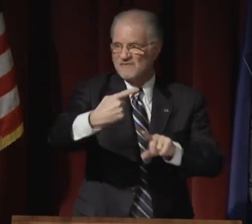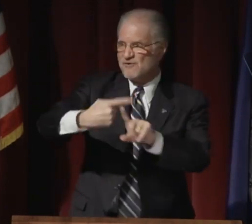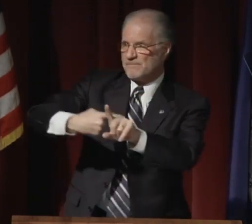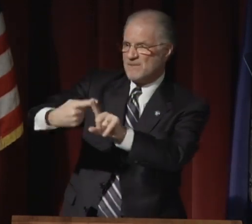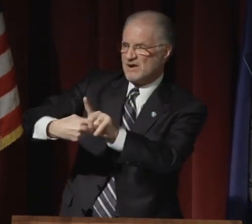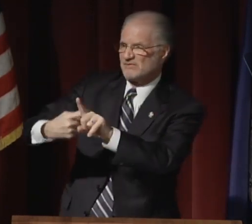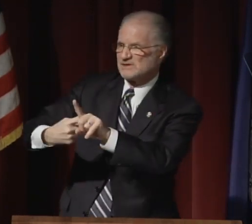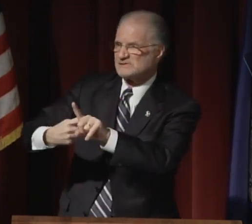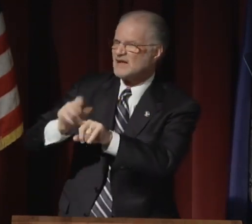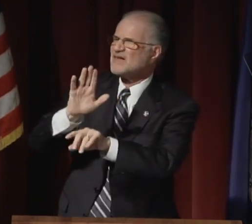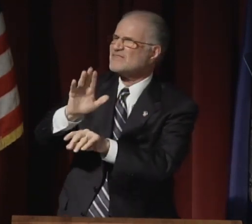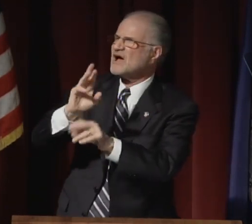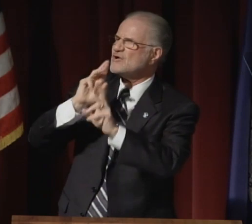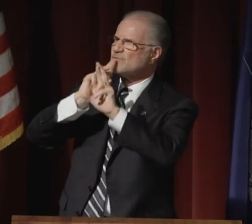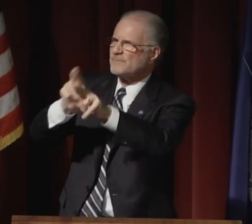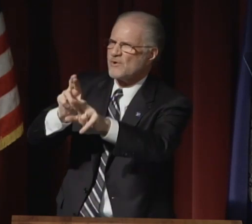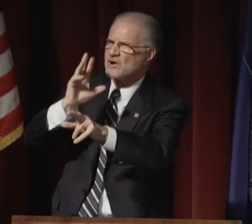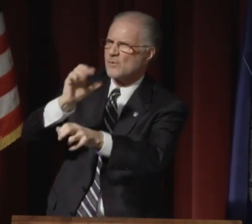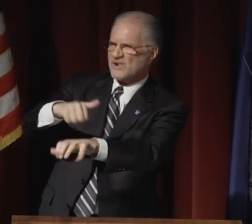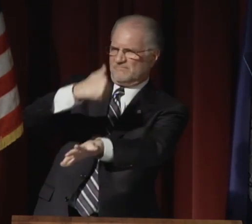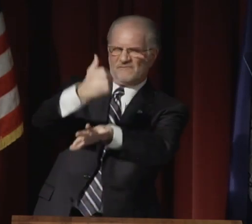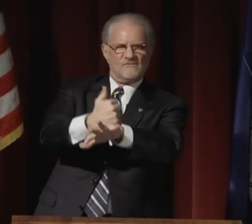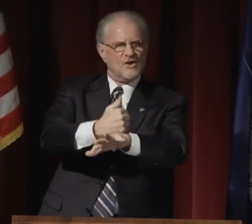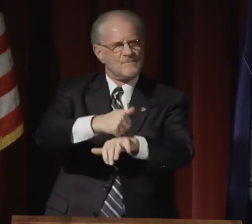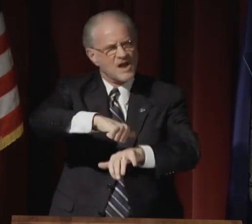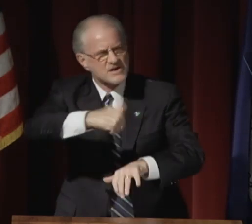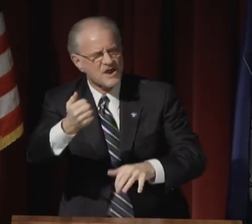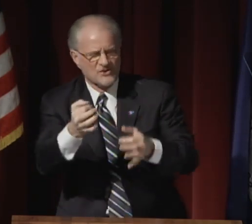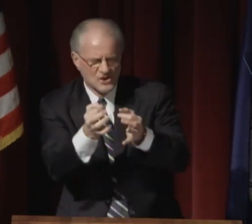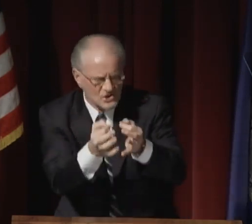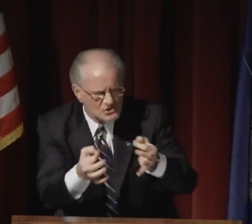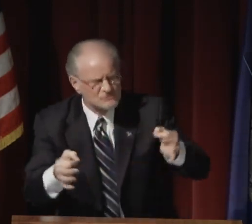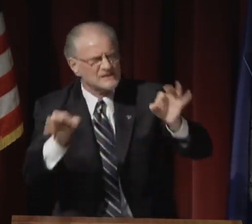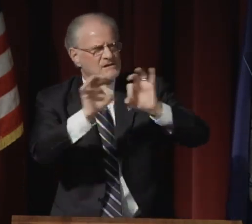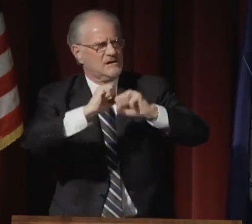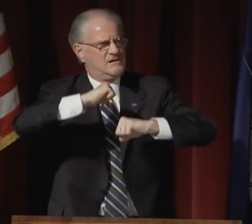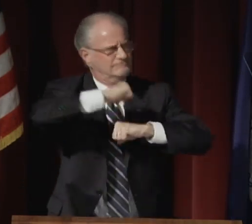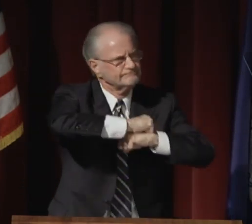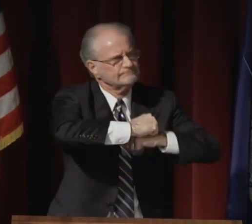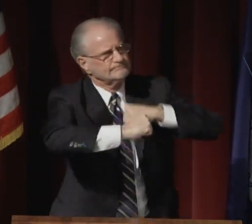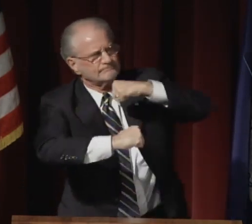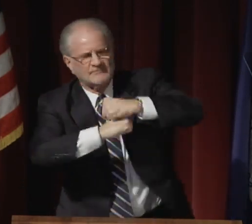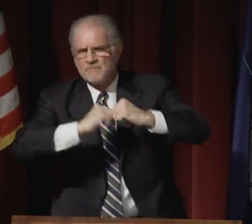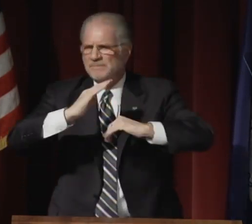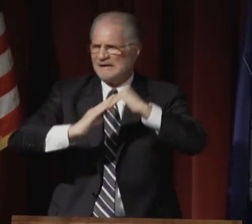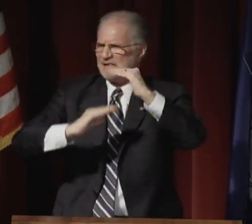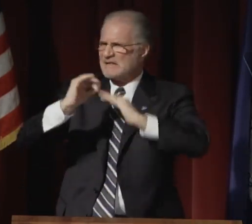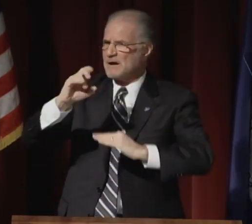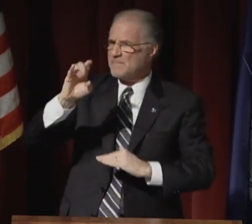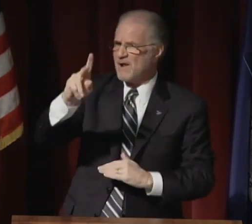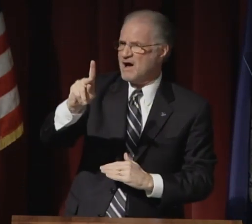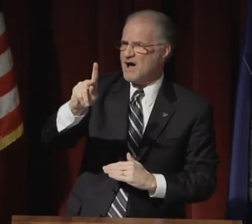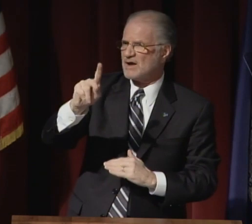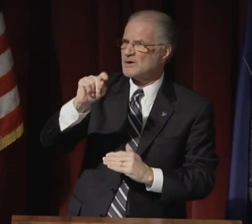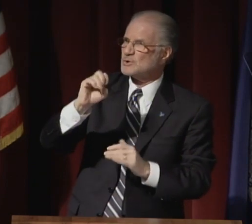to complete this work in several months. Their report will form another critical building block